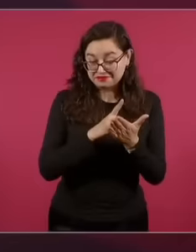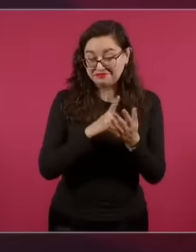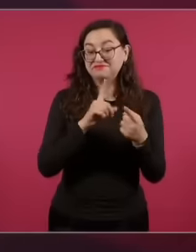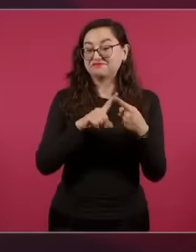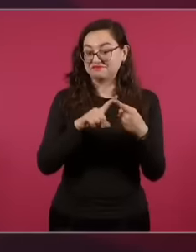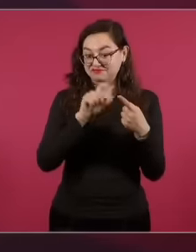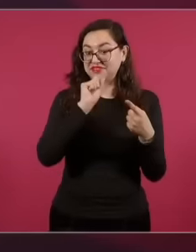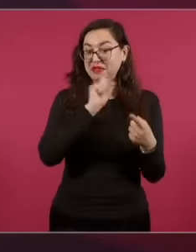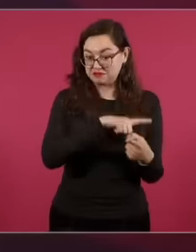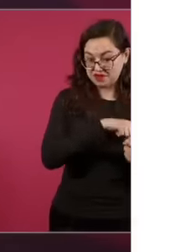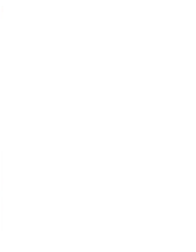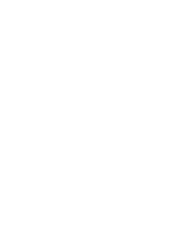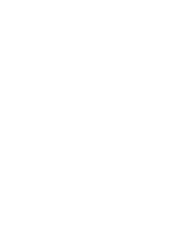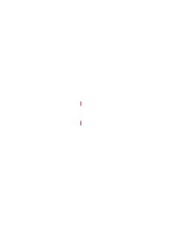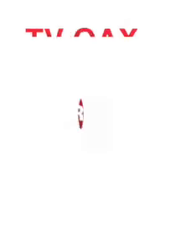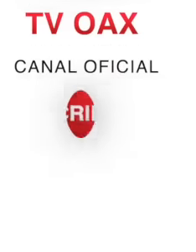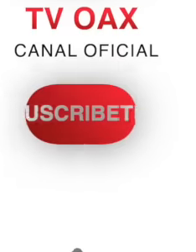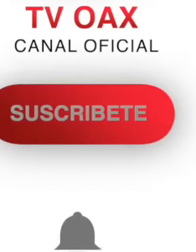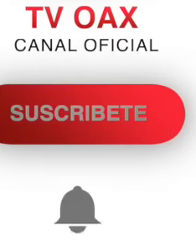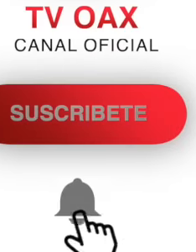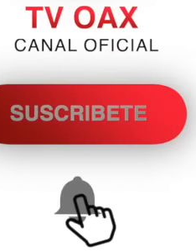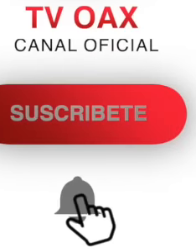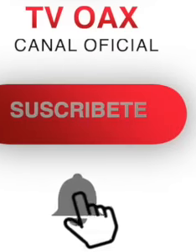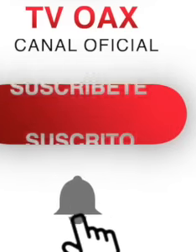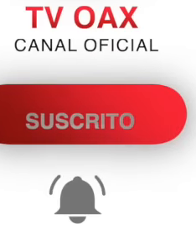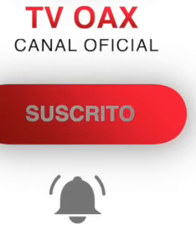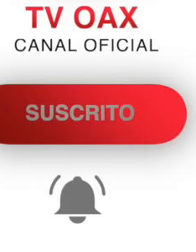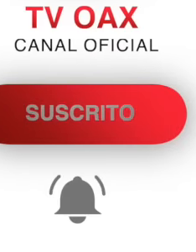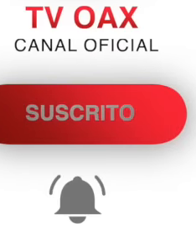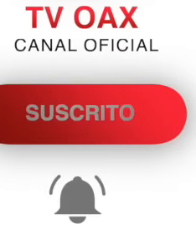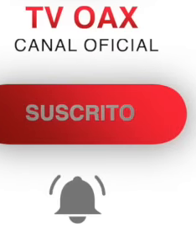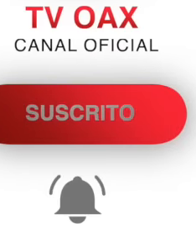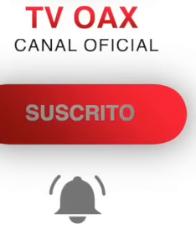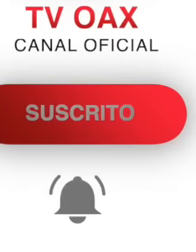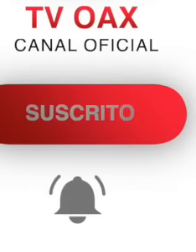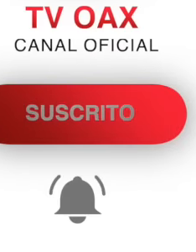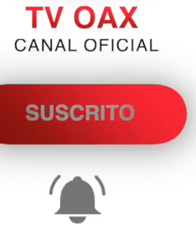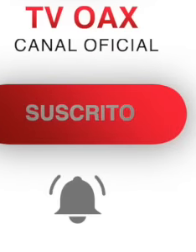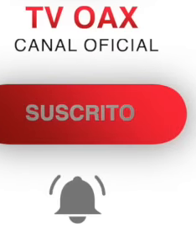mafia fundamentally